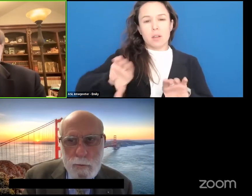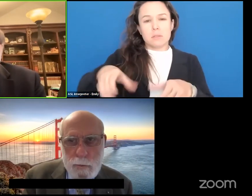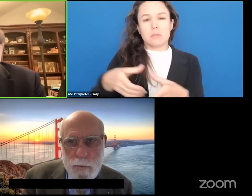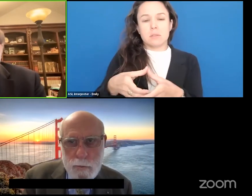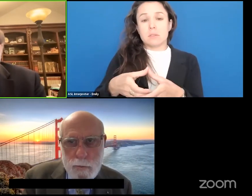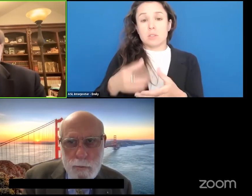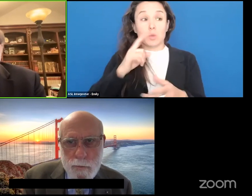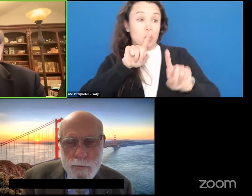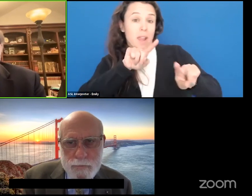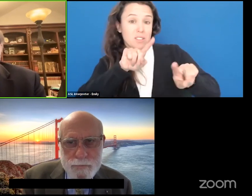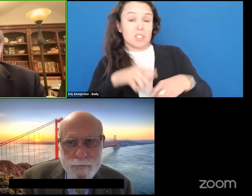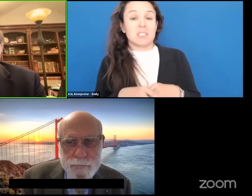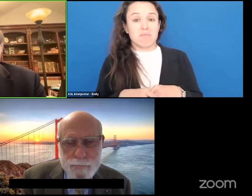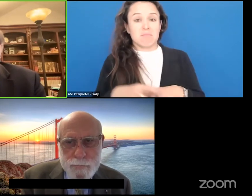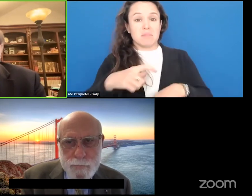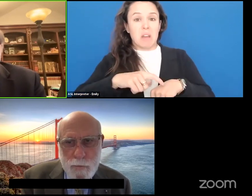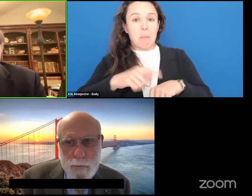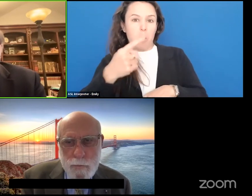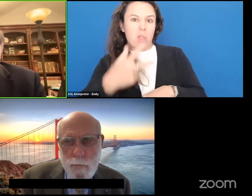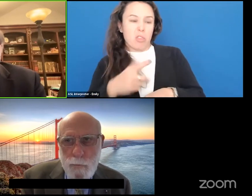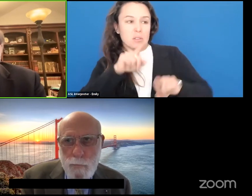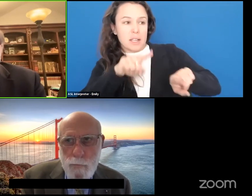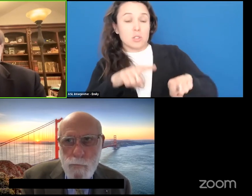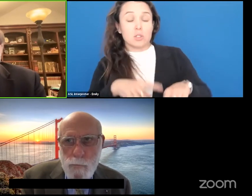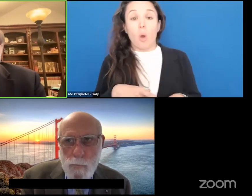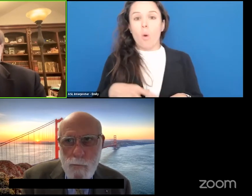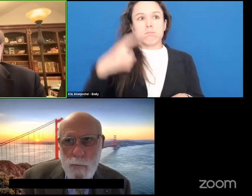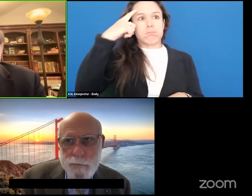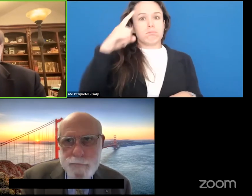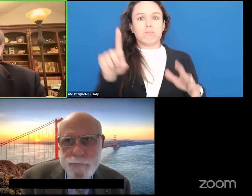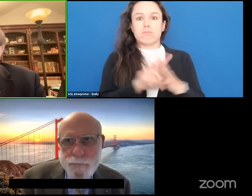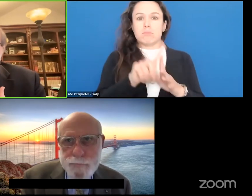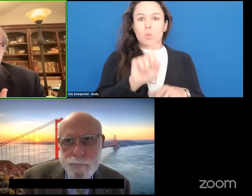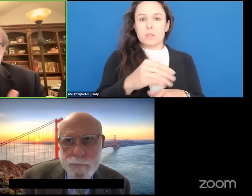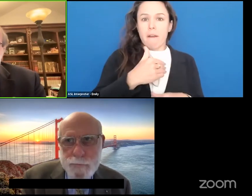those questions so post your questions on Zoom as they come up and if you can't post